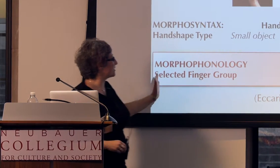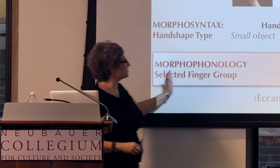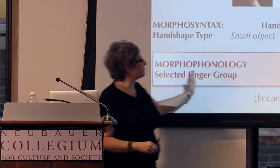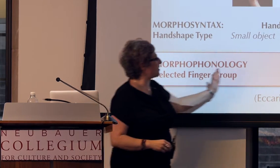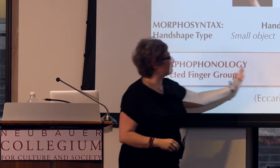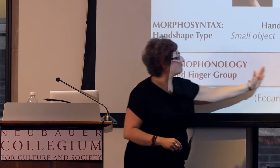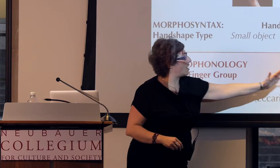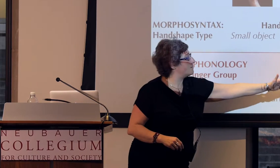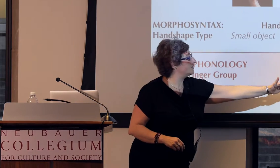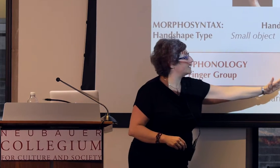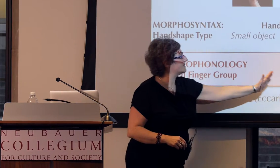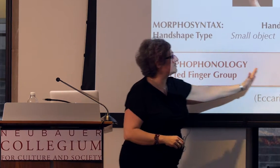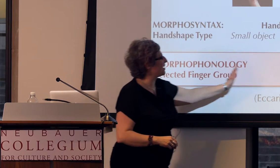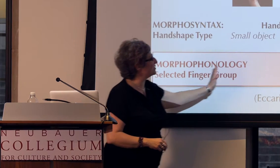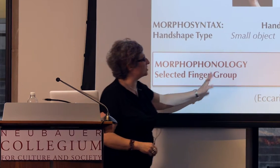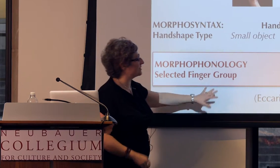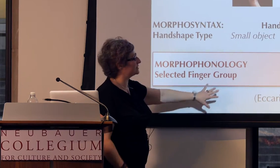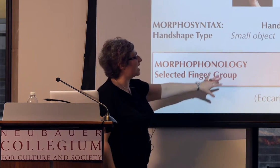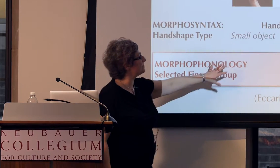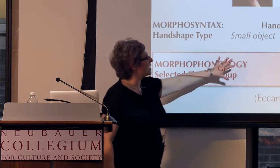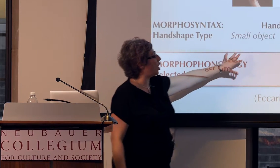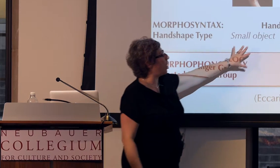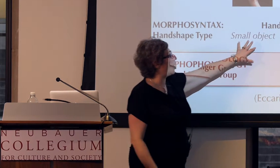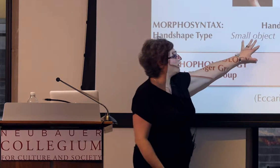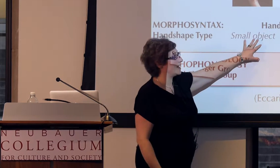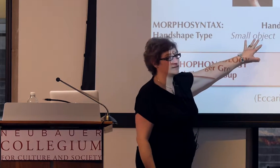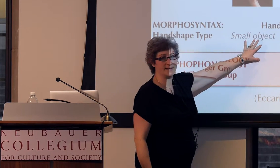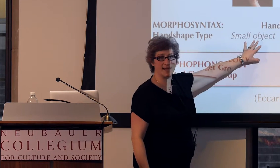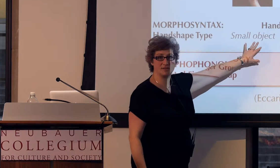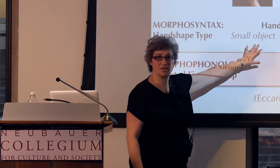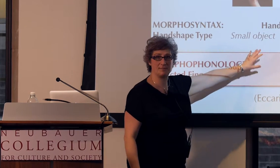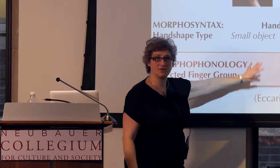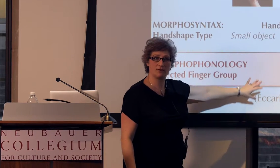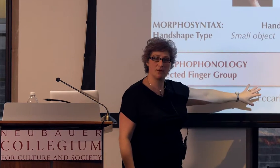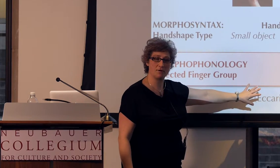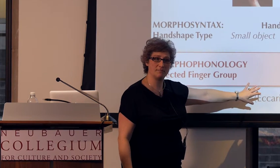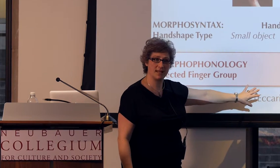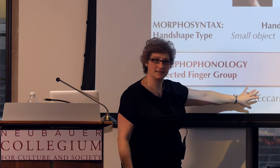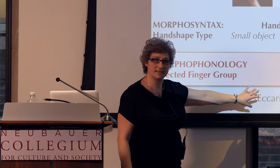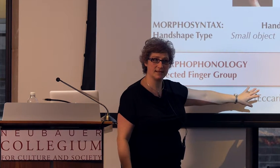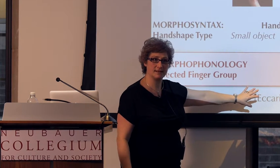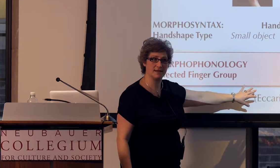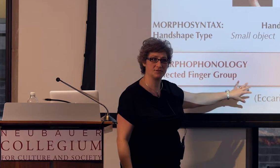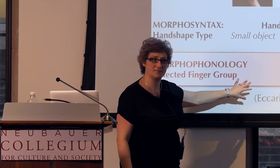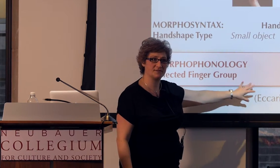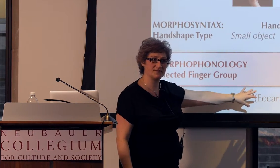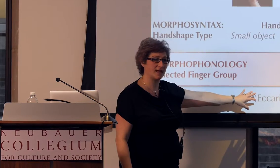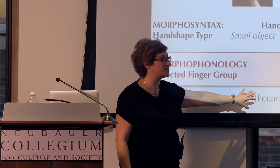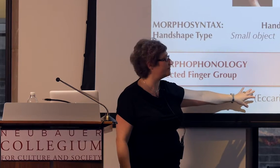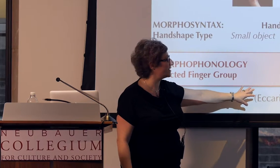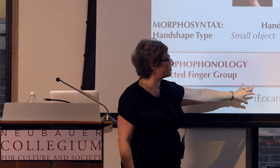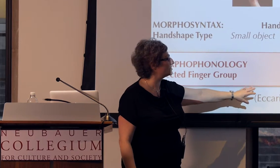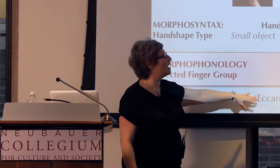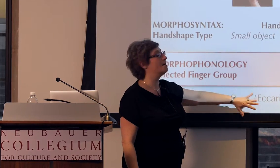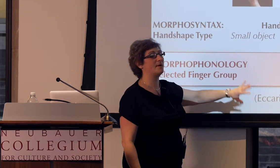So there's a complexity range here, it's not that that all handling handshapes are low complexity in terms of selected fingers,